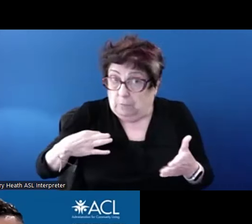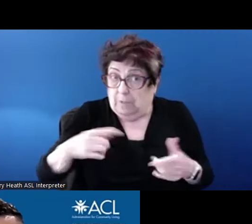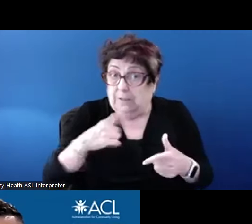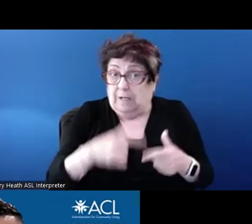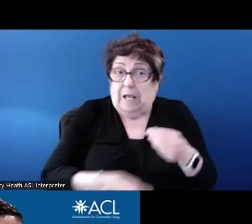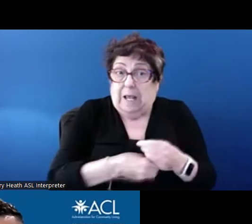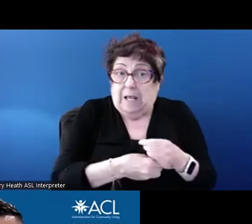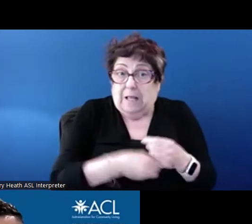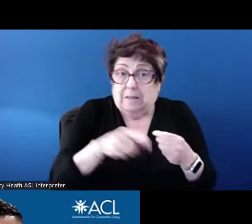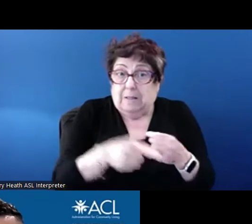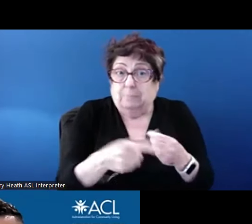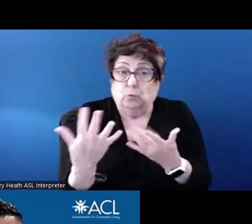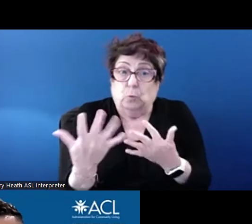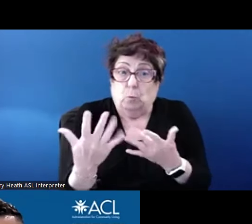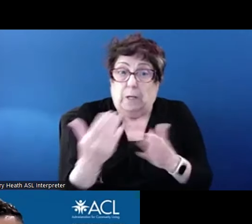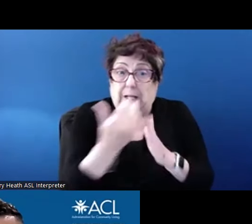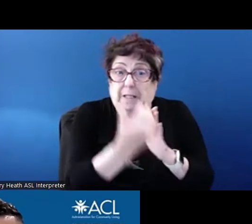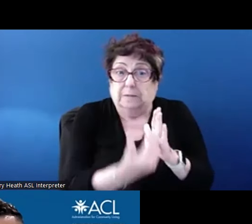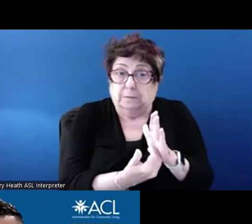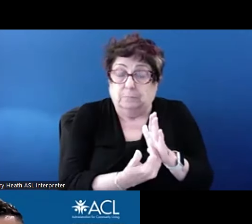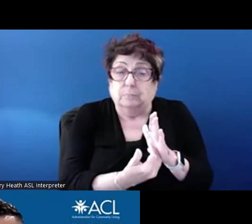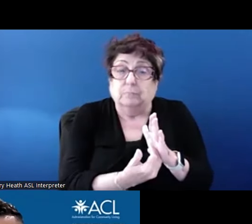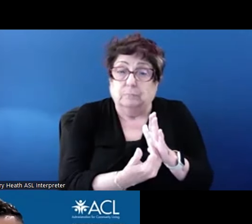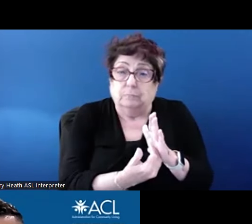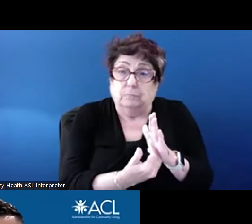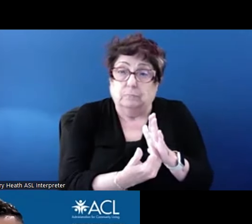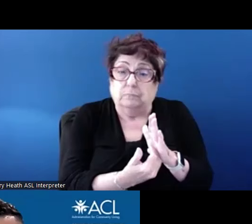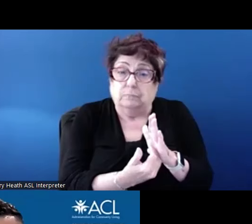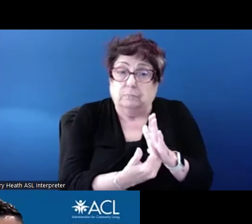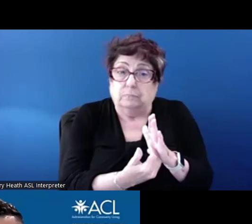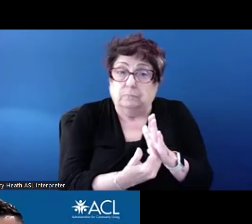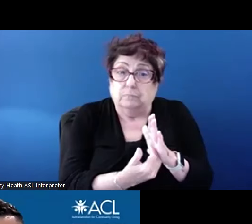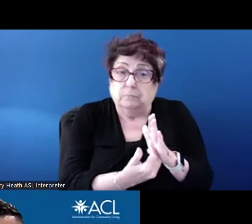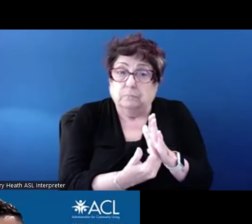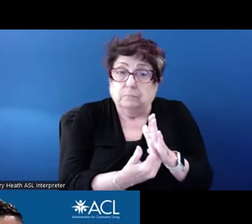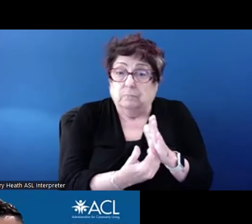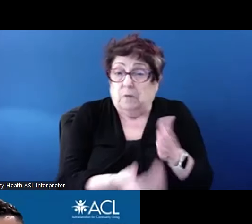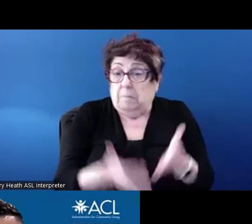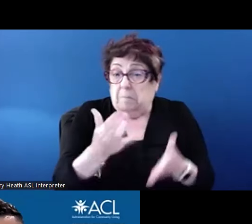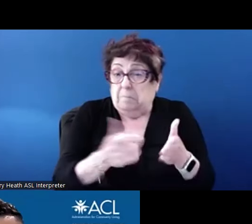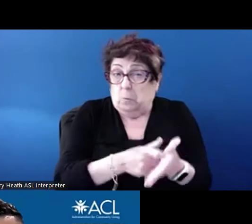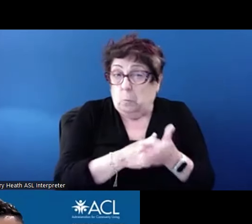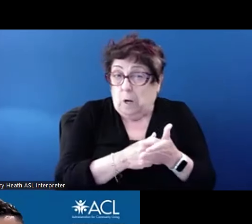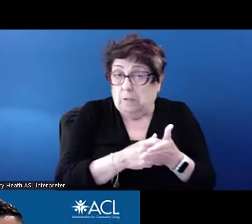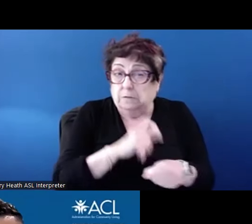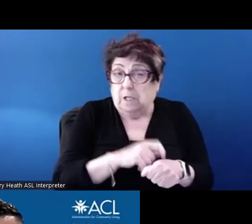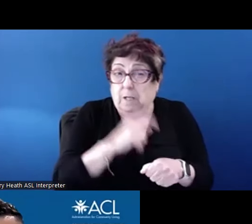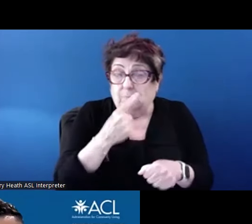may take time before they actually become, a voucher becomes available to assist the household.